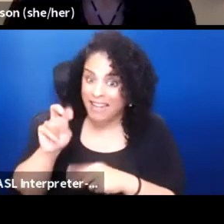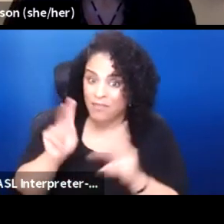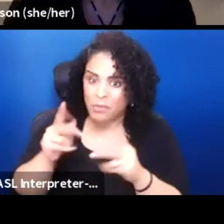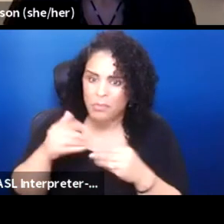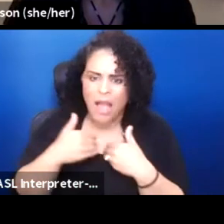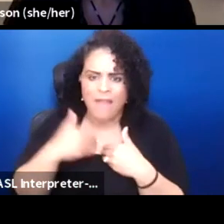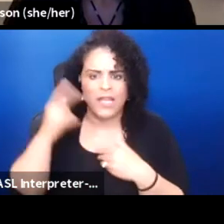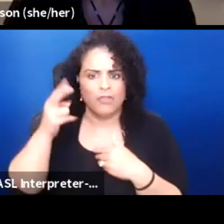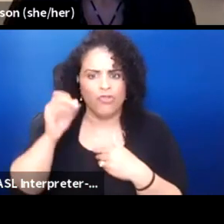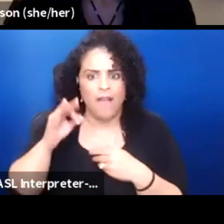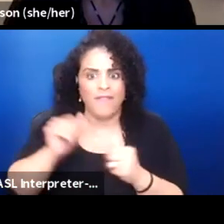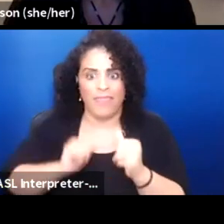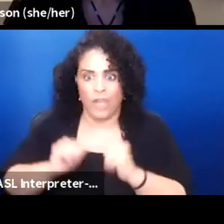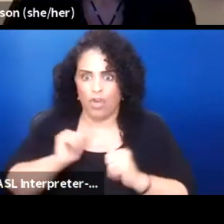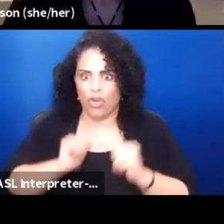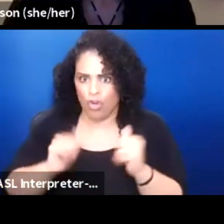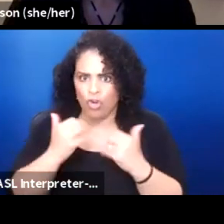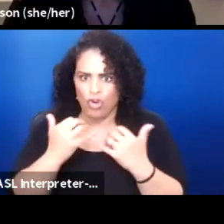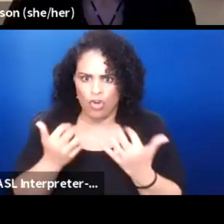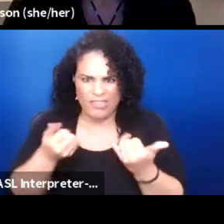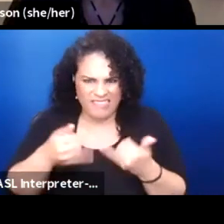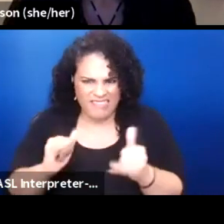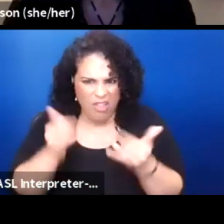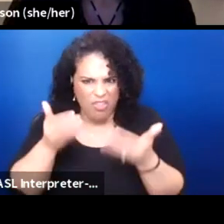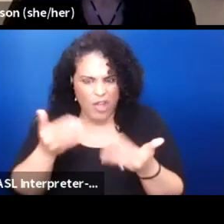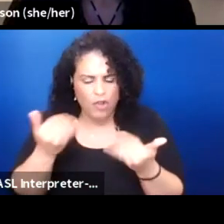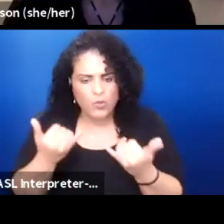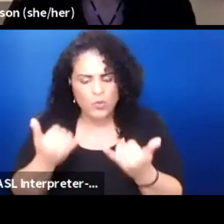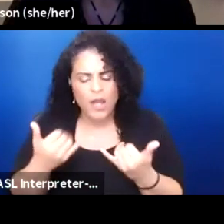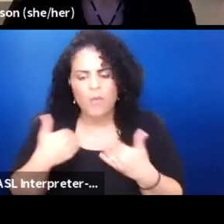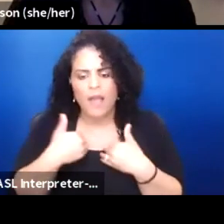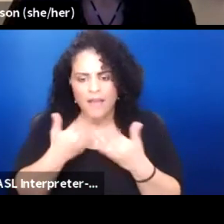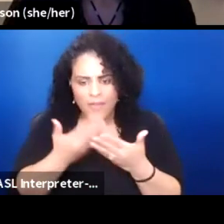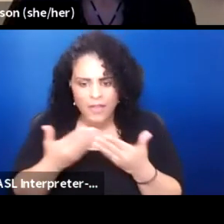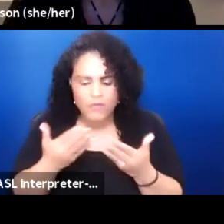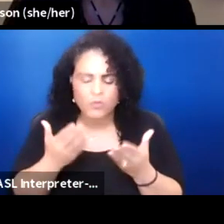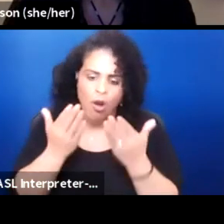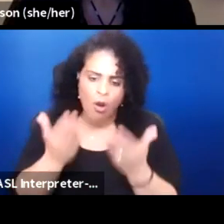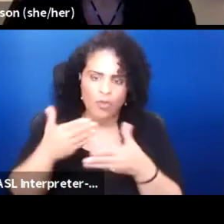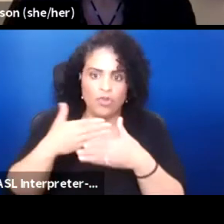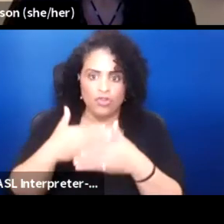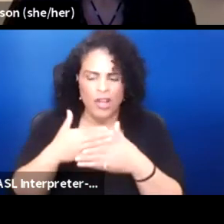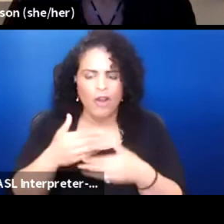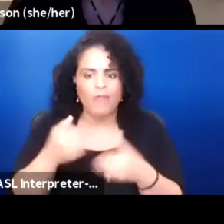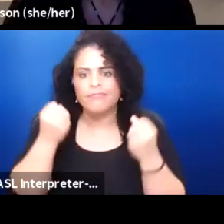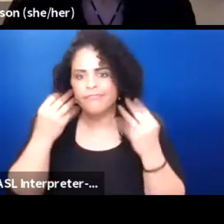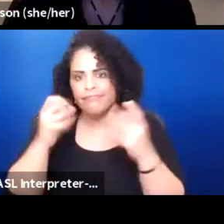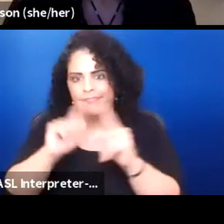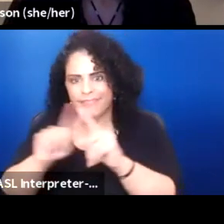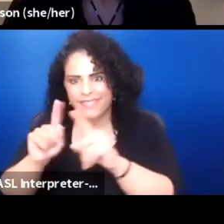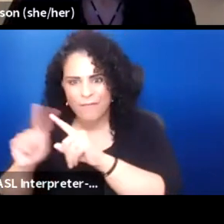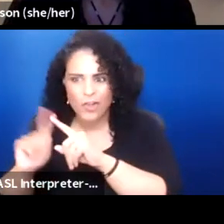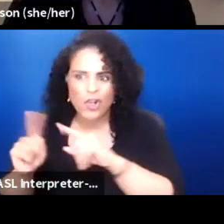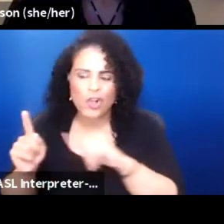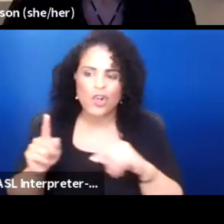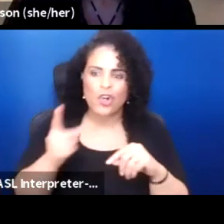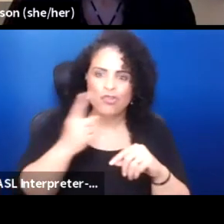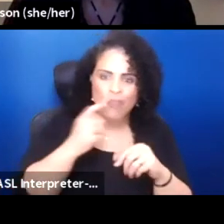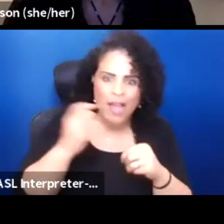it still exists today. We have things that we can offer and share. There's all kinds of red lights and yellow lights that come up for me.